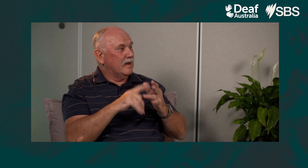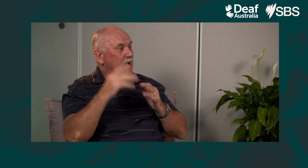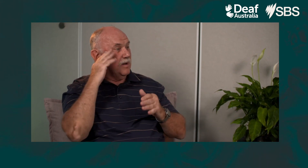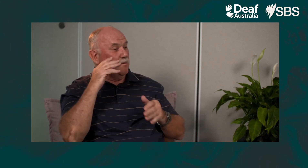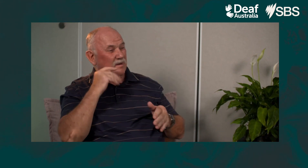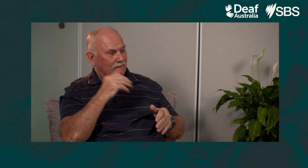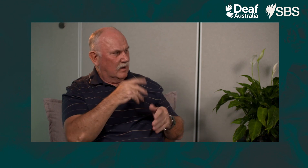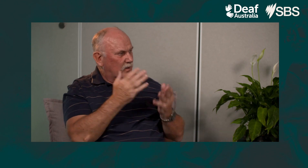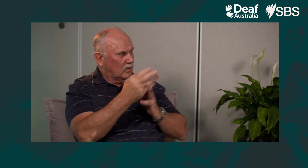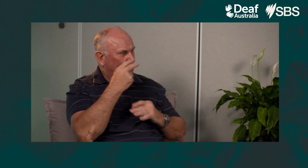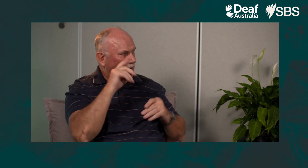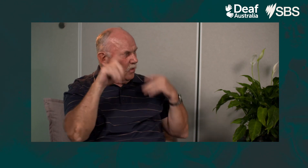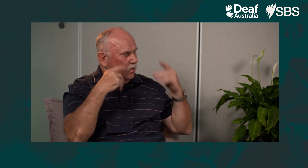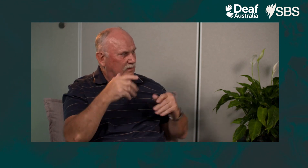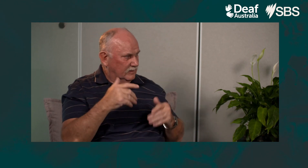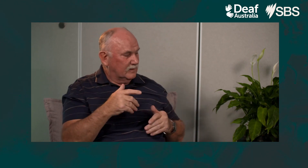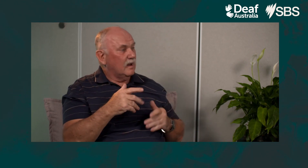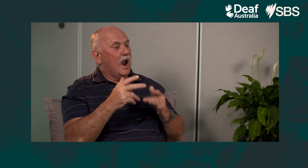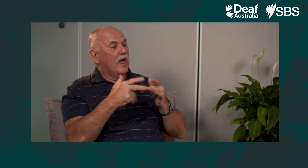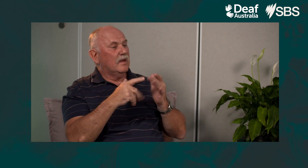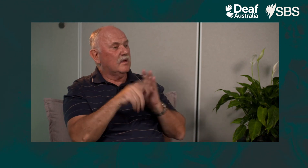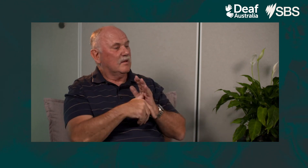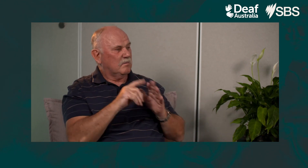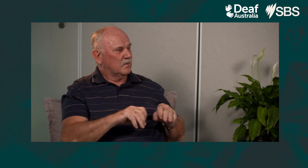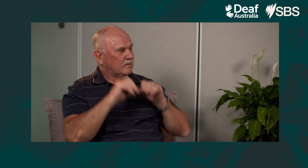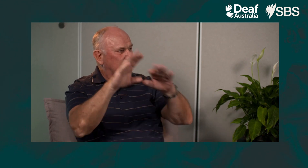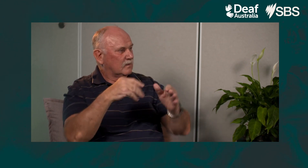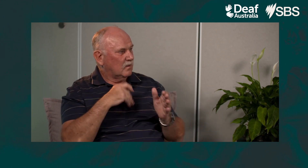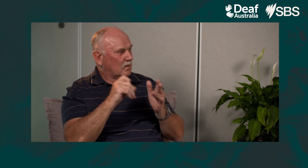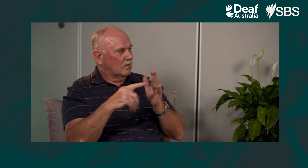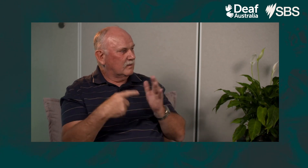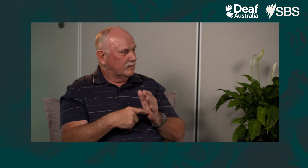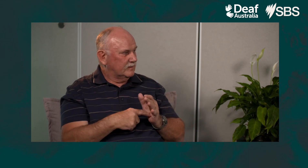So whenever we stirred during the night, they would actually move us into our cot.